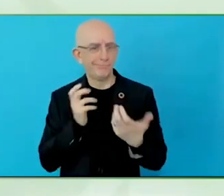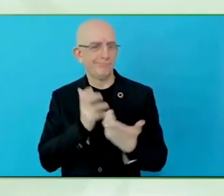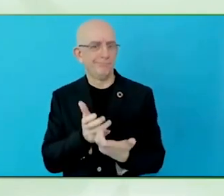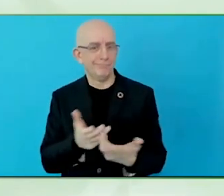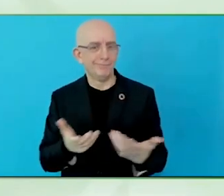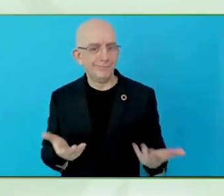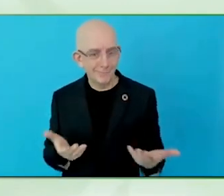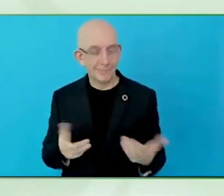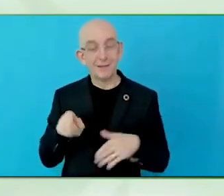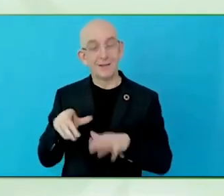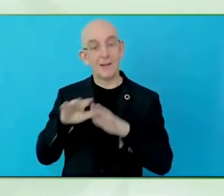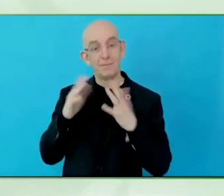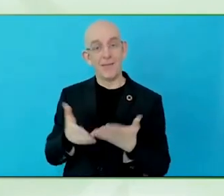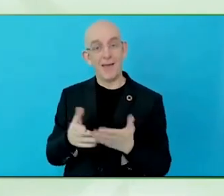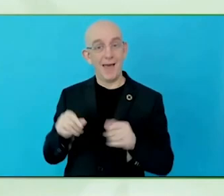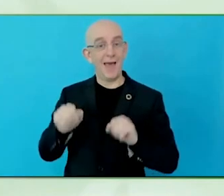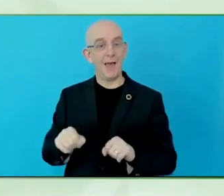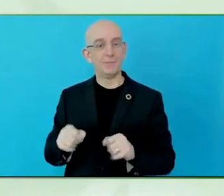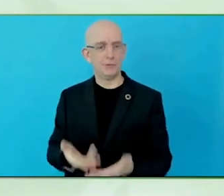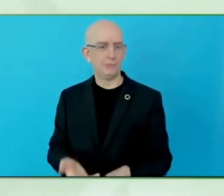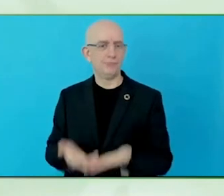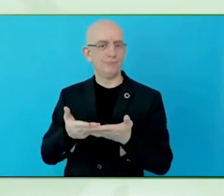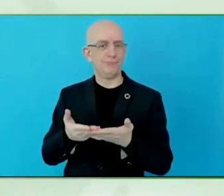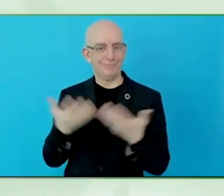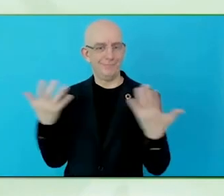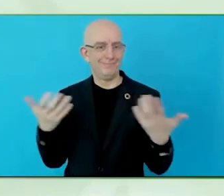of travelling, favourite destination, and travel like